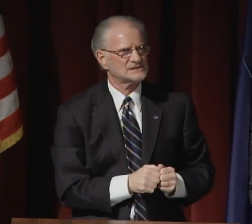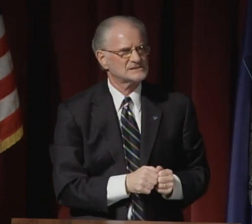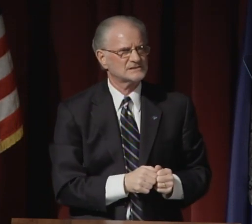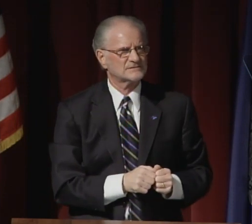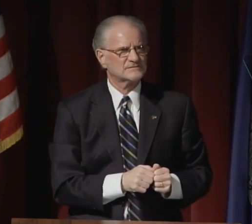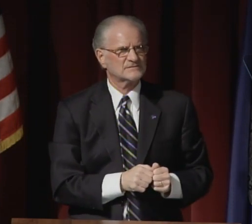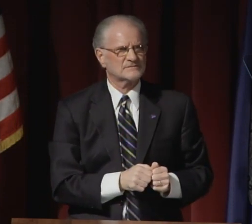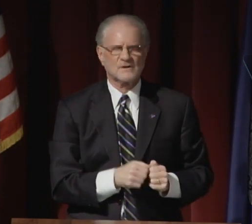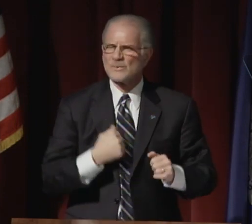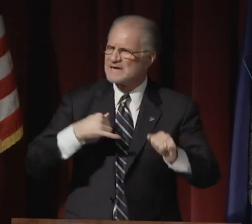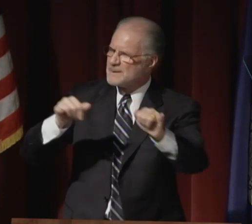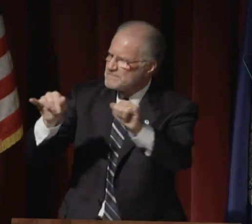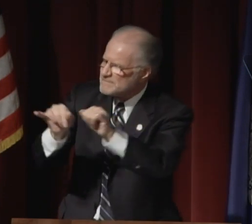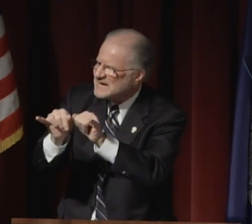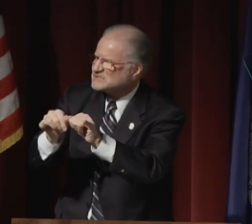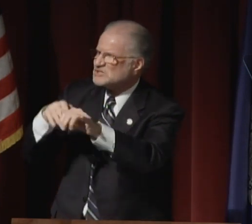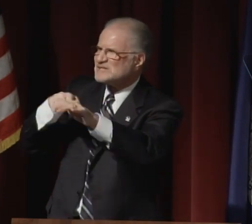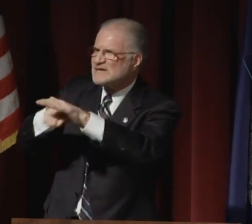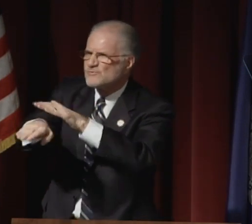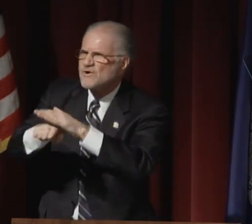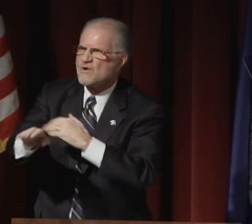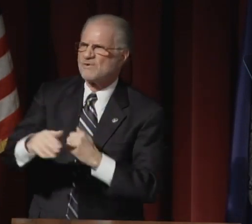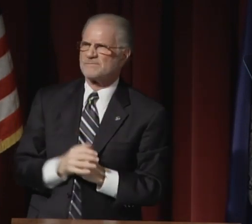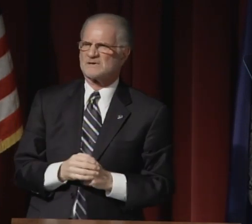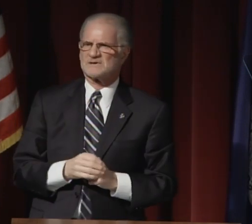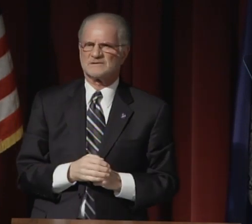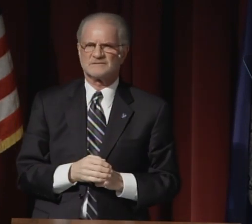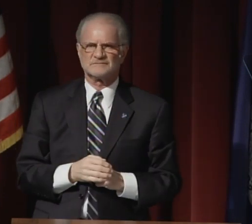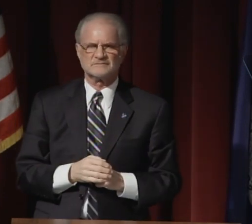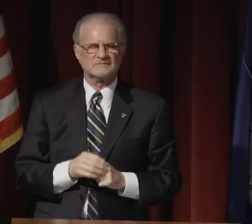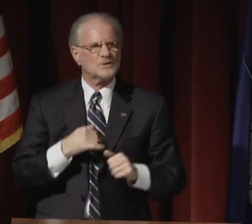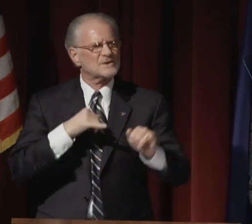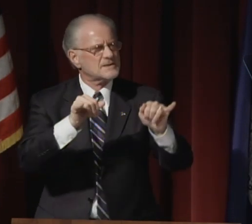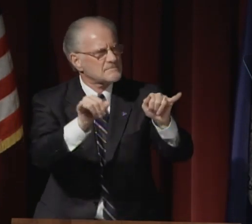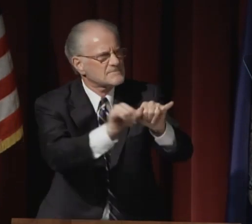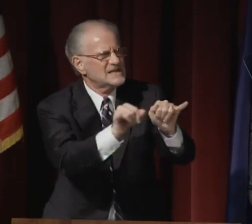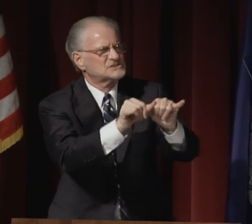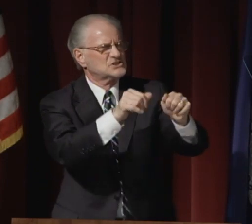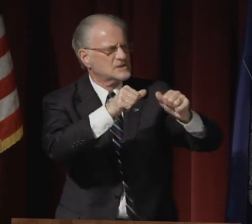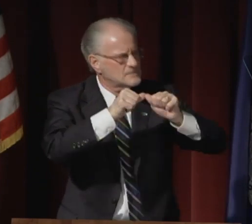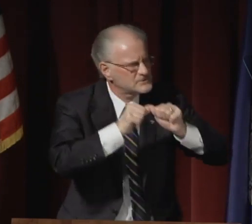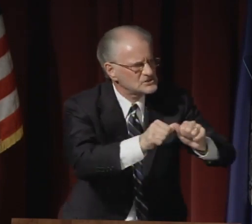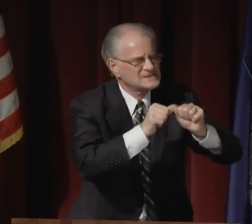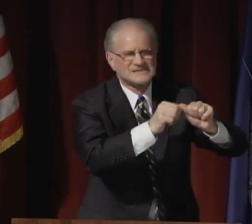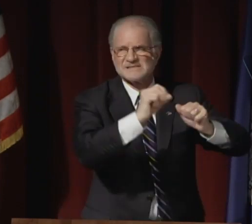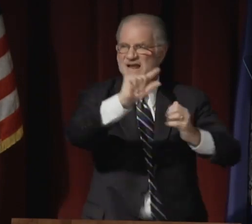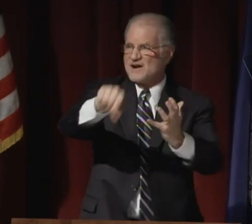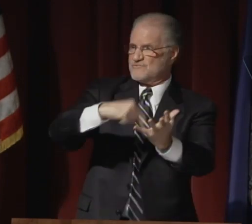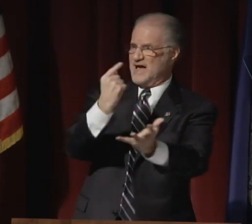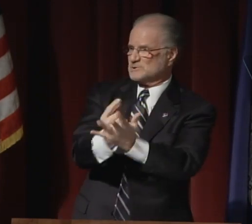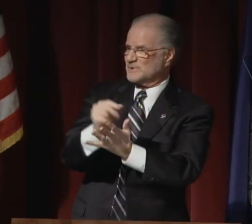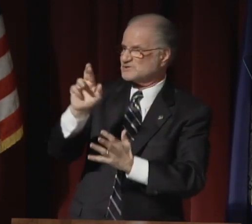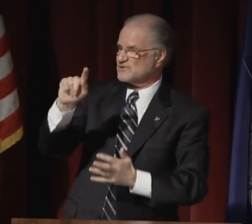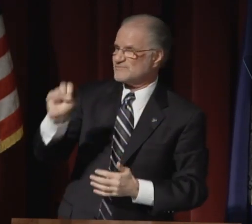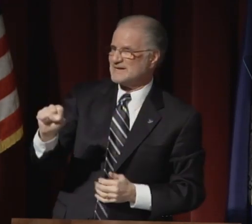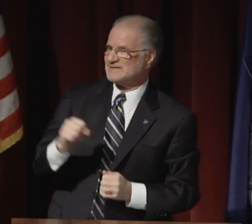They insist we measure our activities. We measure enrollment.